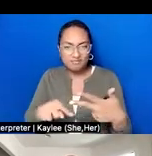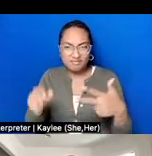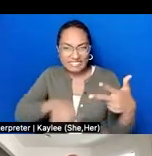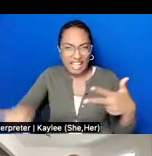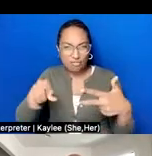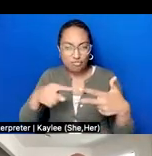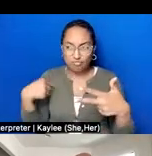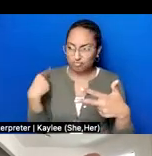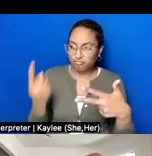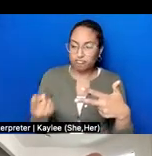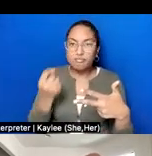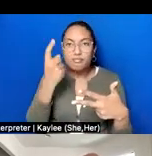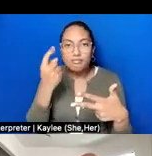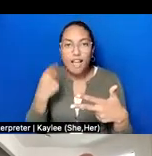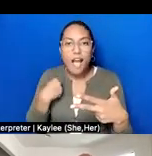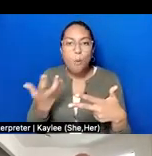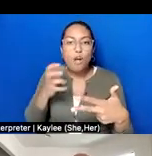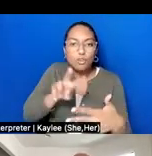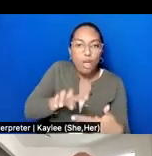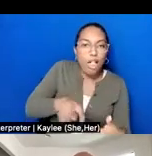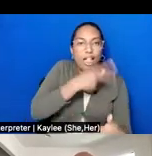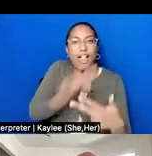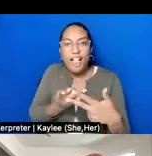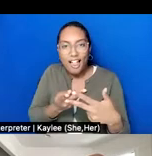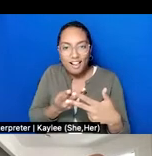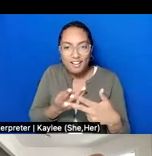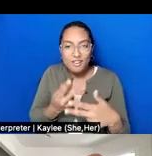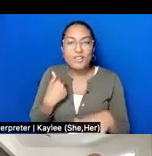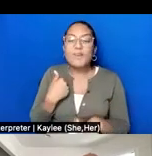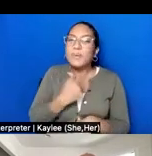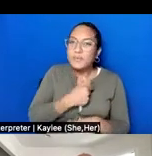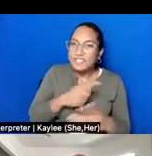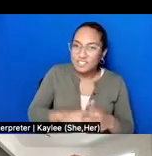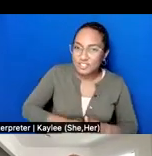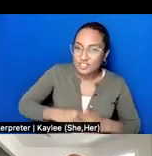part of our interpretive method is actually not where we should start. That when we're thinking